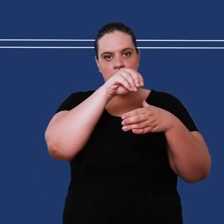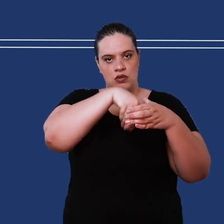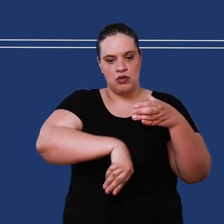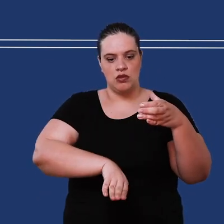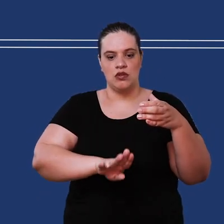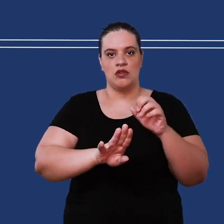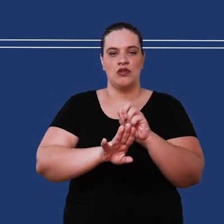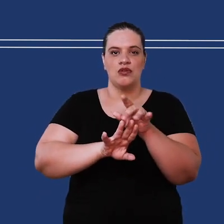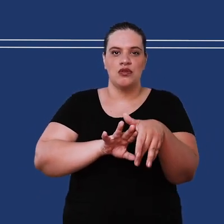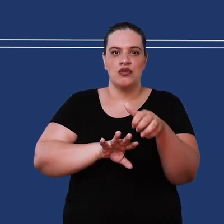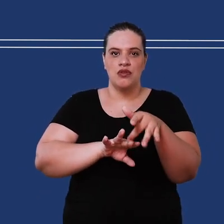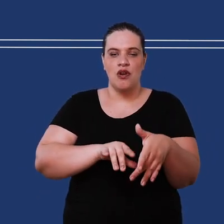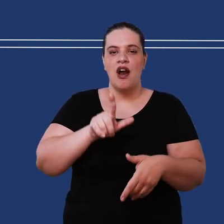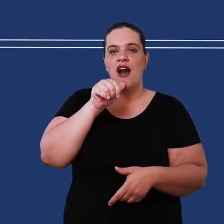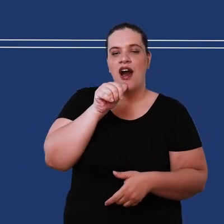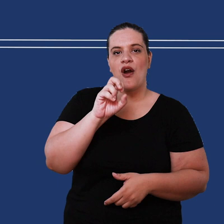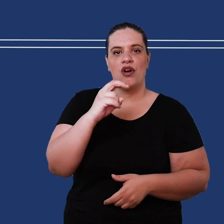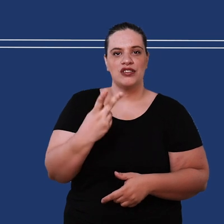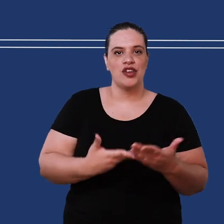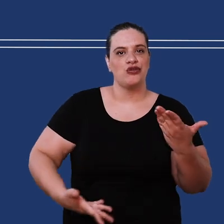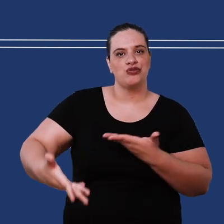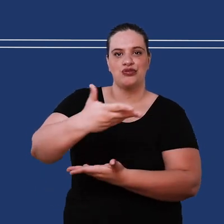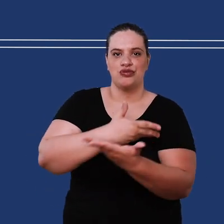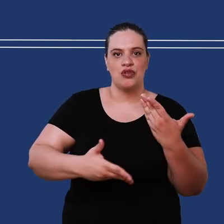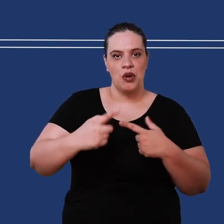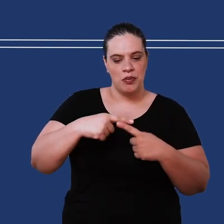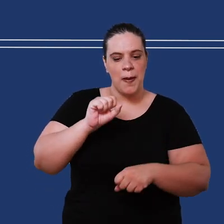Oxygen-rich rainwater invigorates the water that is standing at the bottom